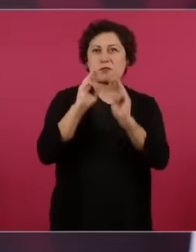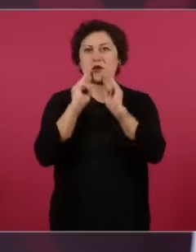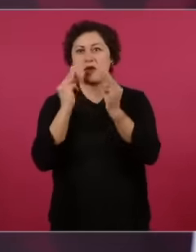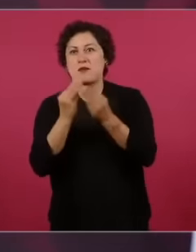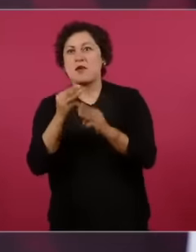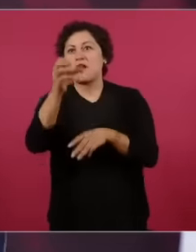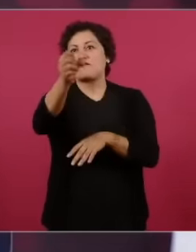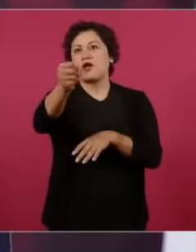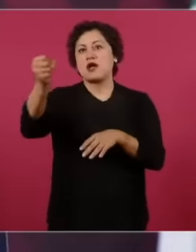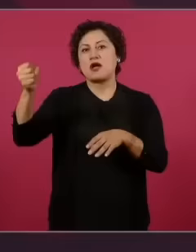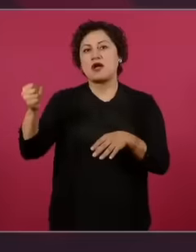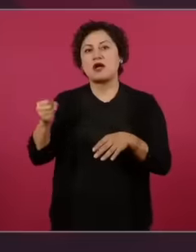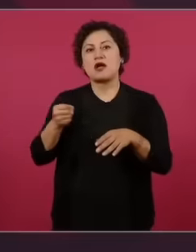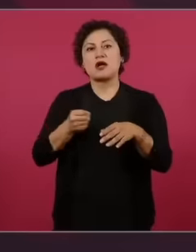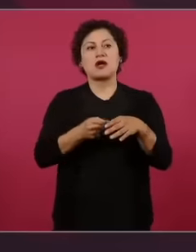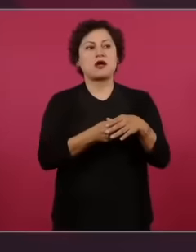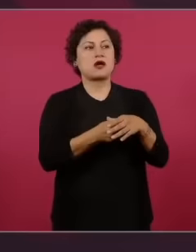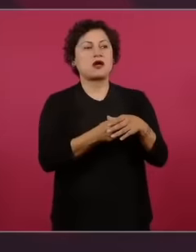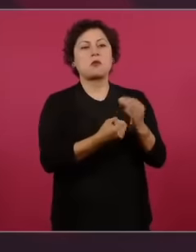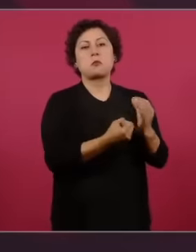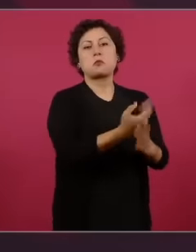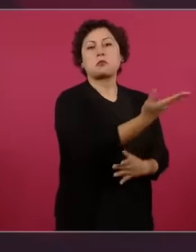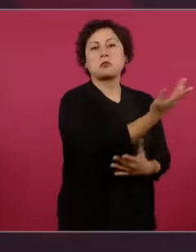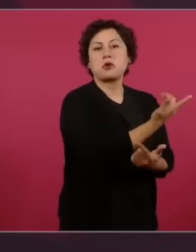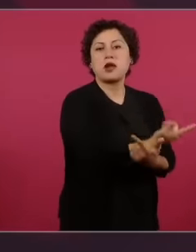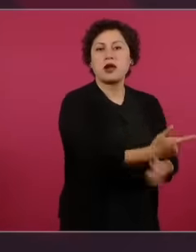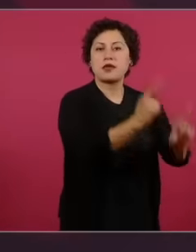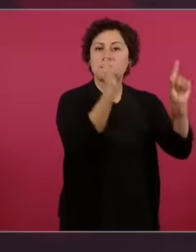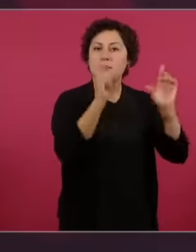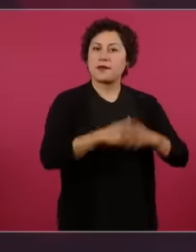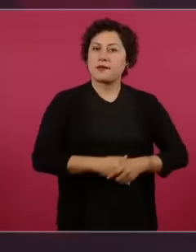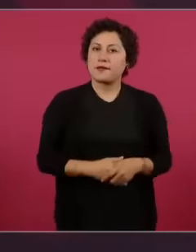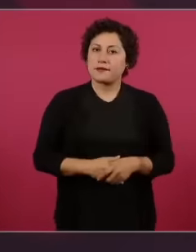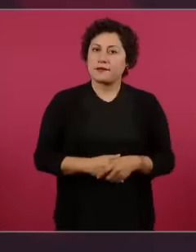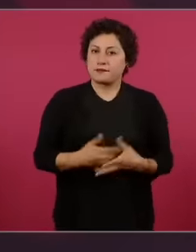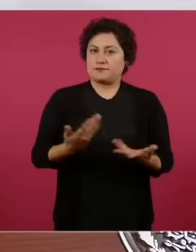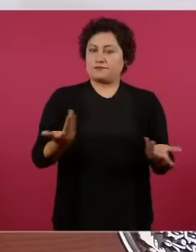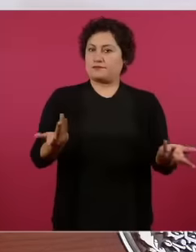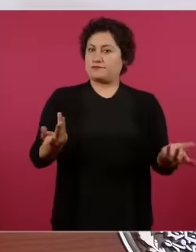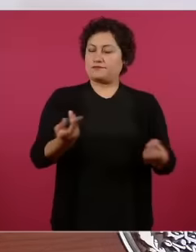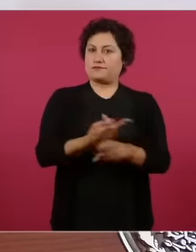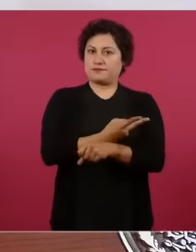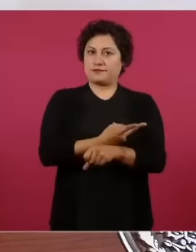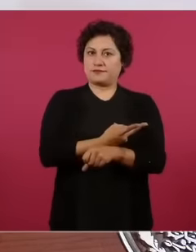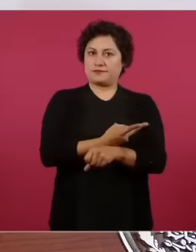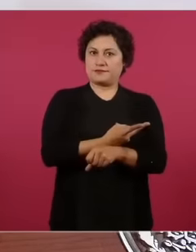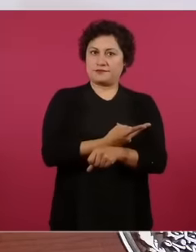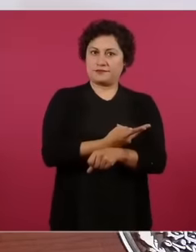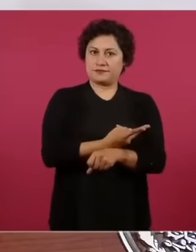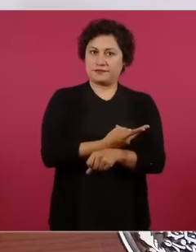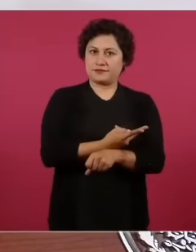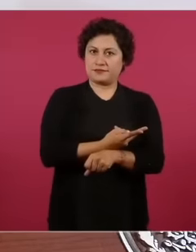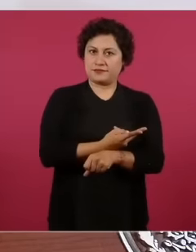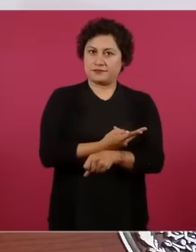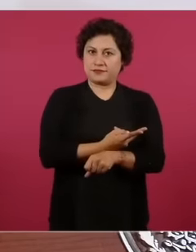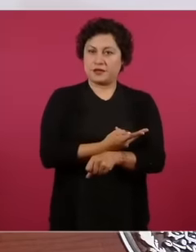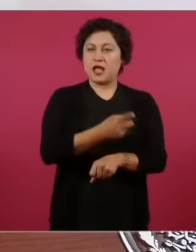they leave and only those who do not have enough to buy are punished. I understand his